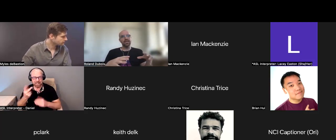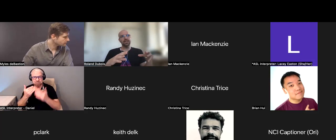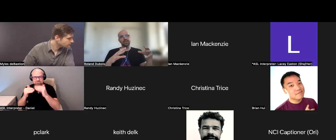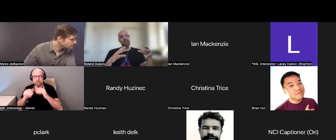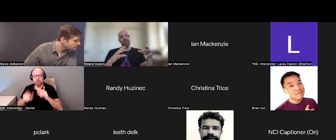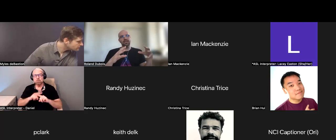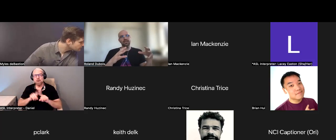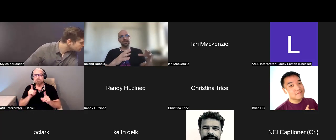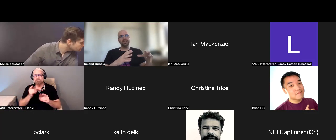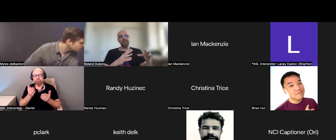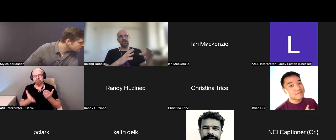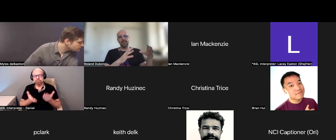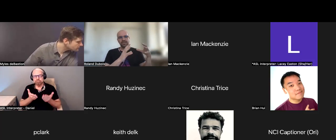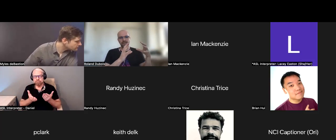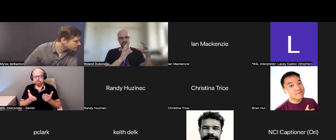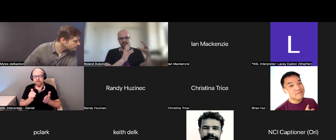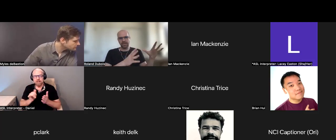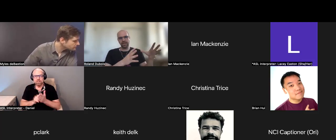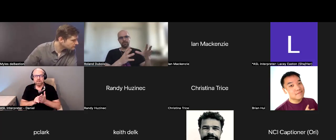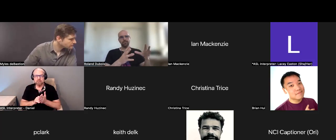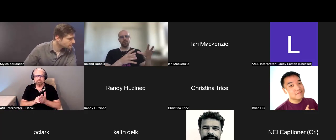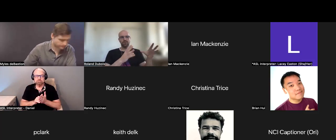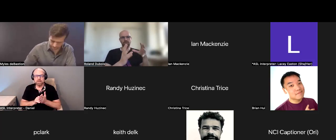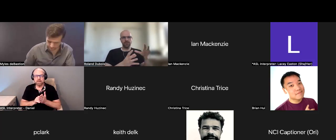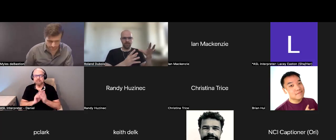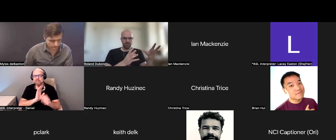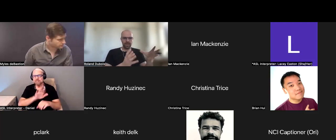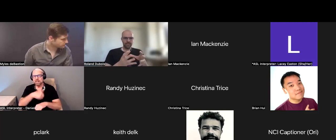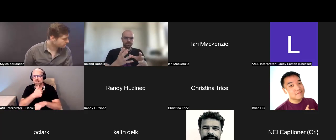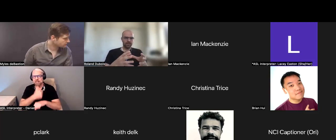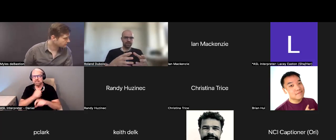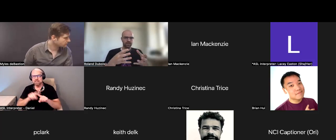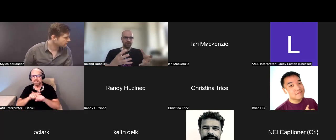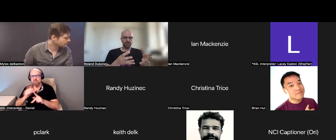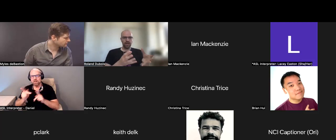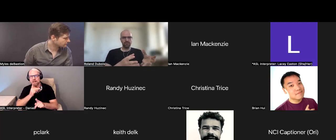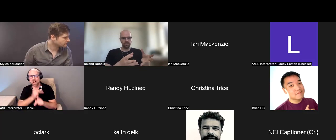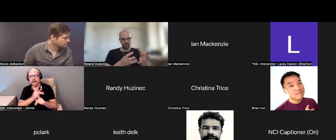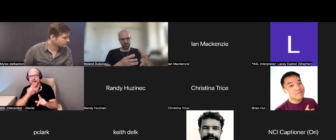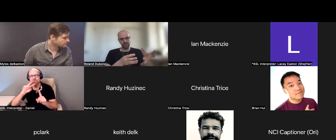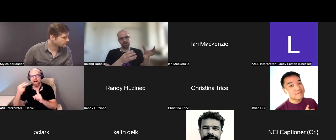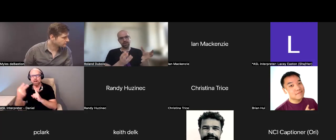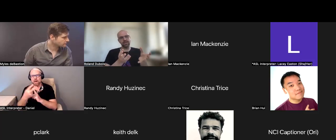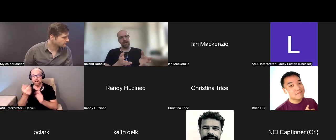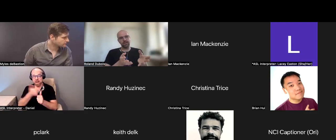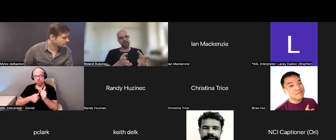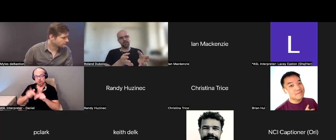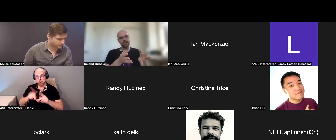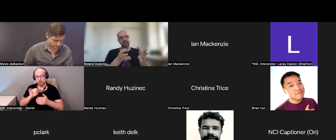it is a set up of different kinds of aspects, of every person that joins a Hackathon,